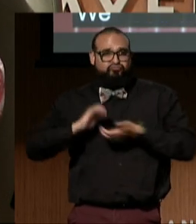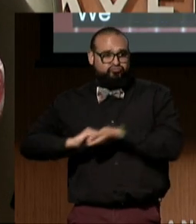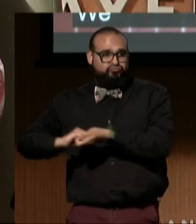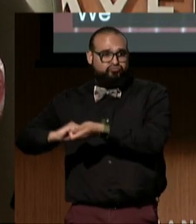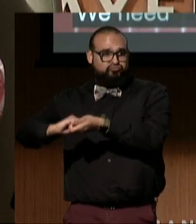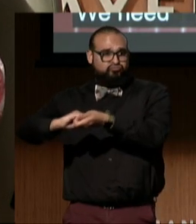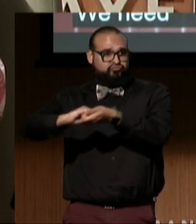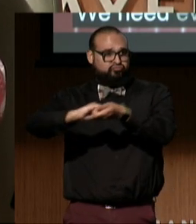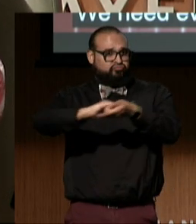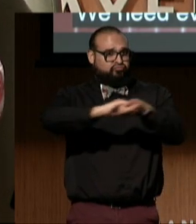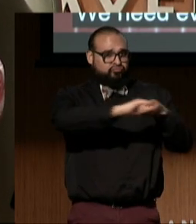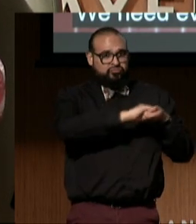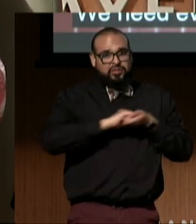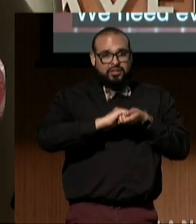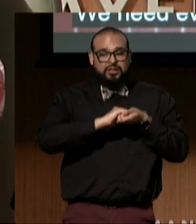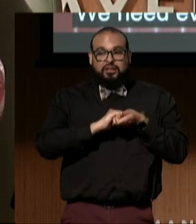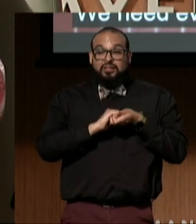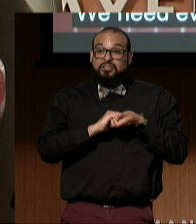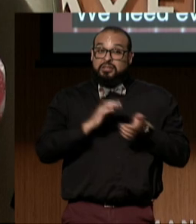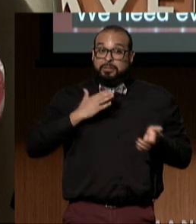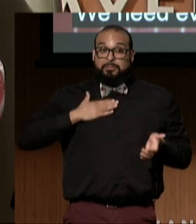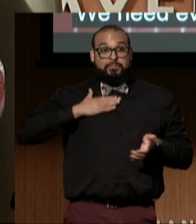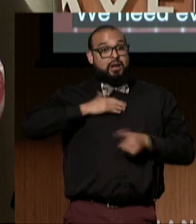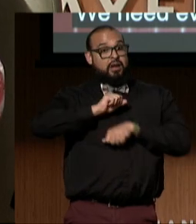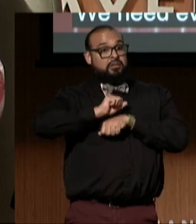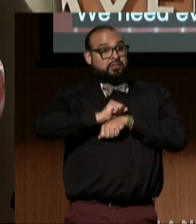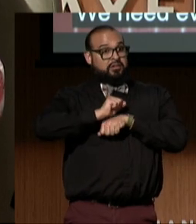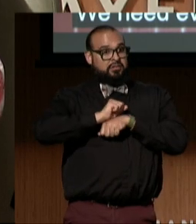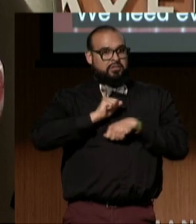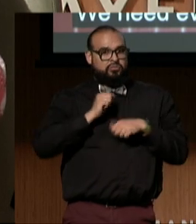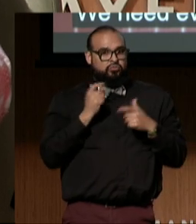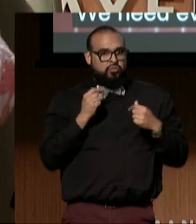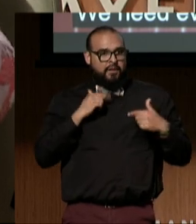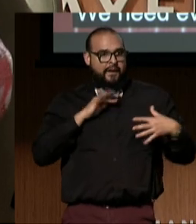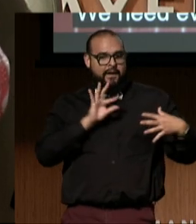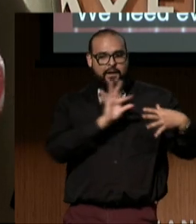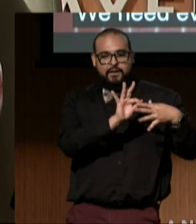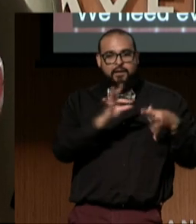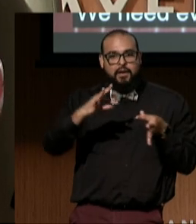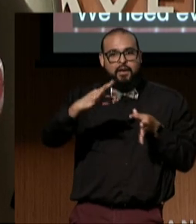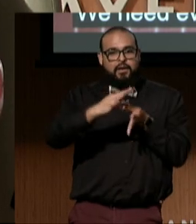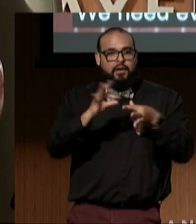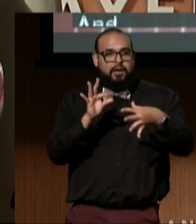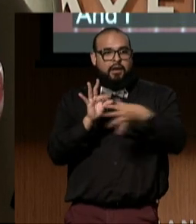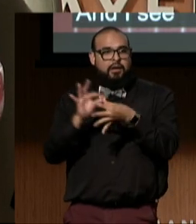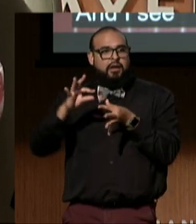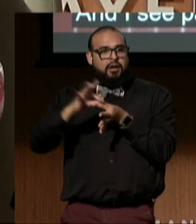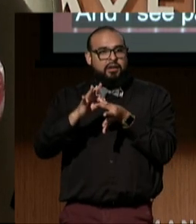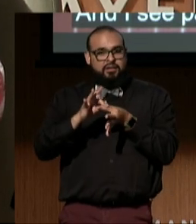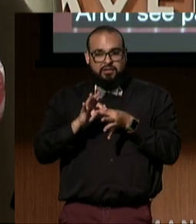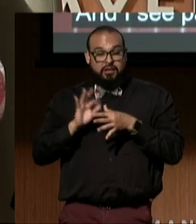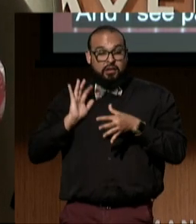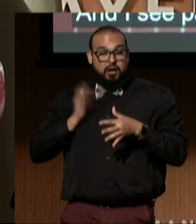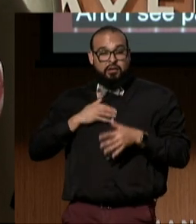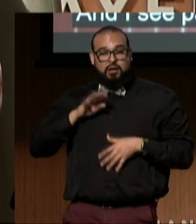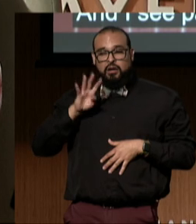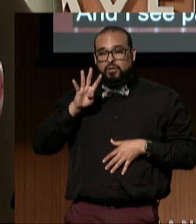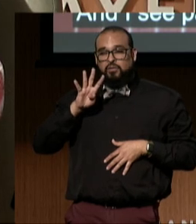and I see part of my job as bridging our deep 45-year history with being